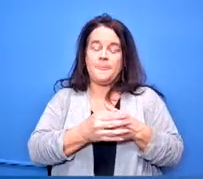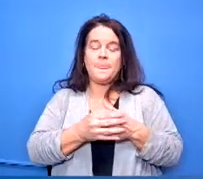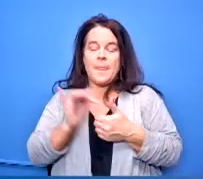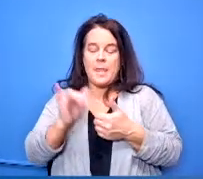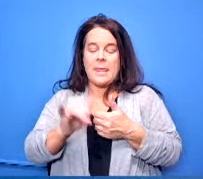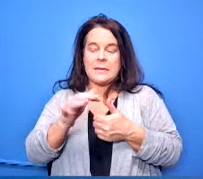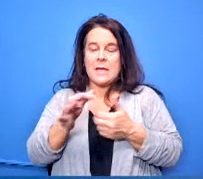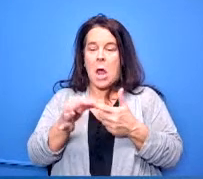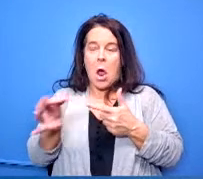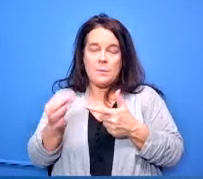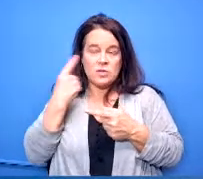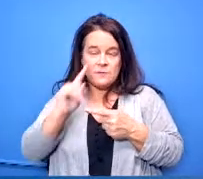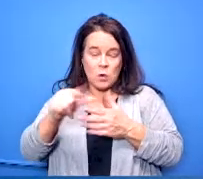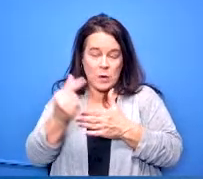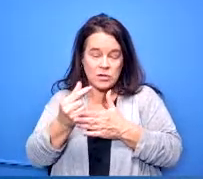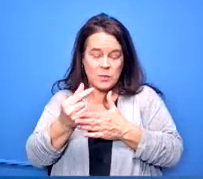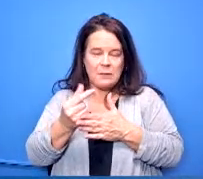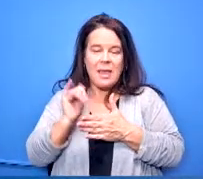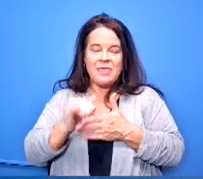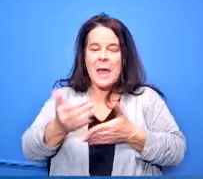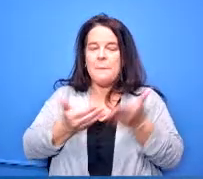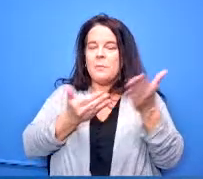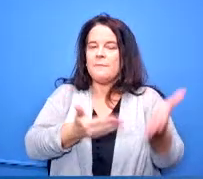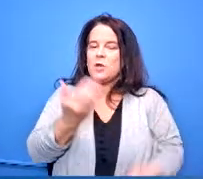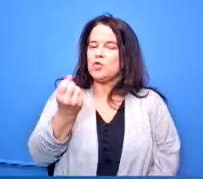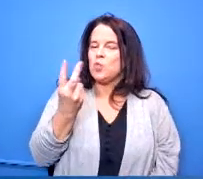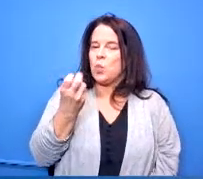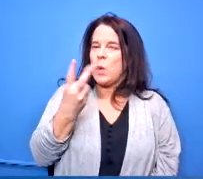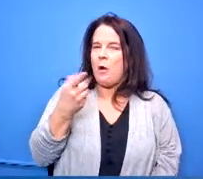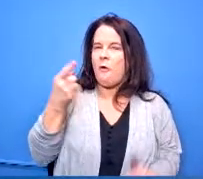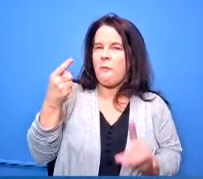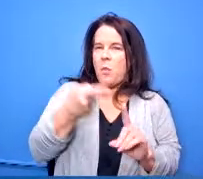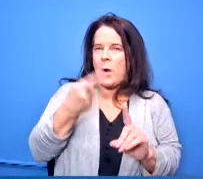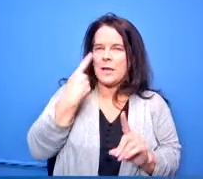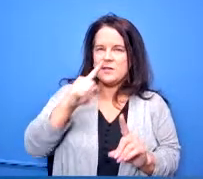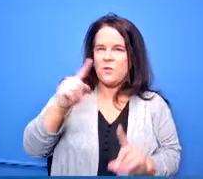kids their 12 points of credentials and then down at the bottom in blue it says